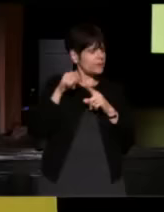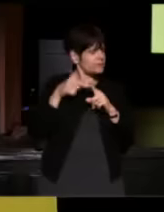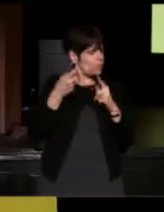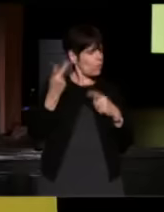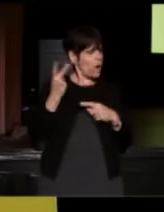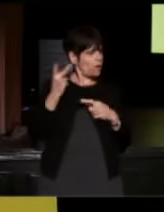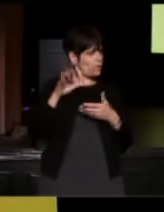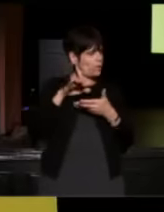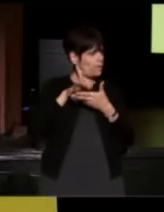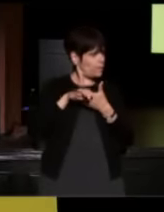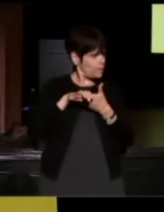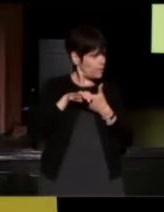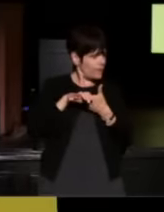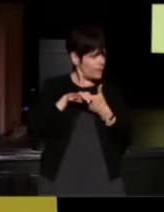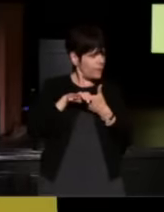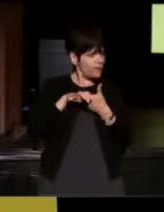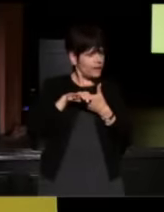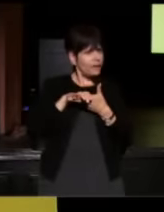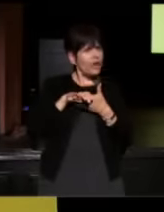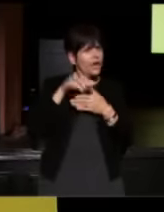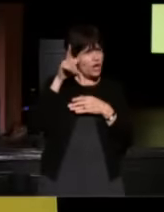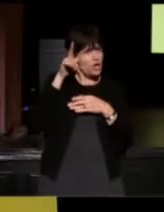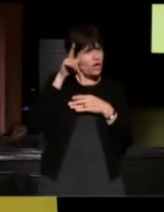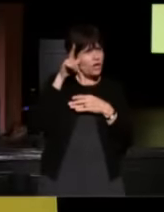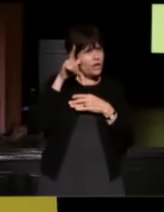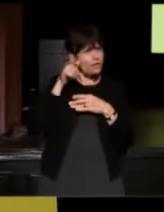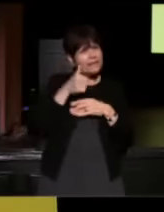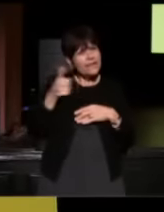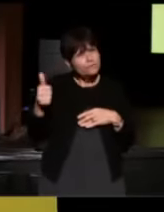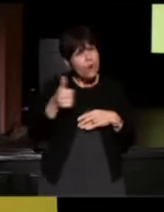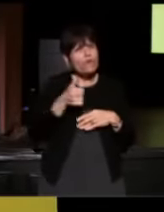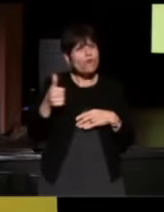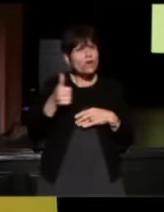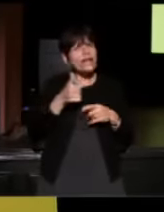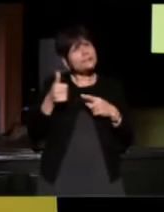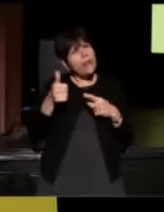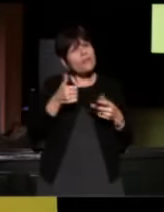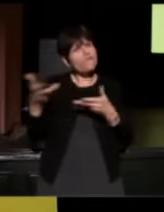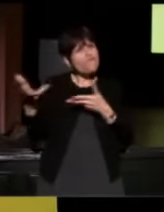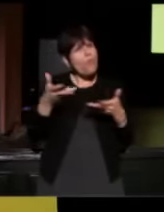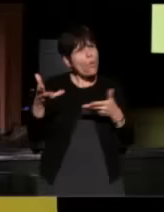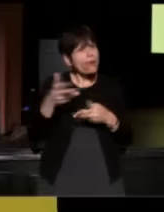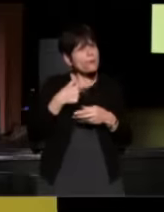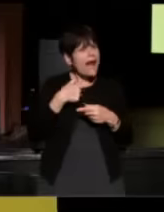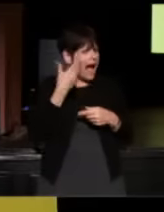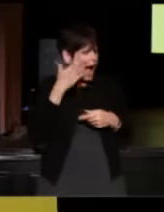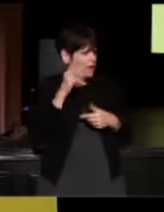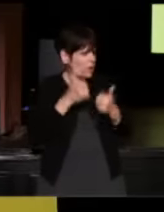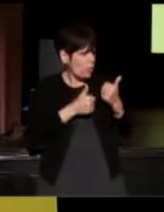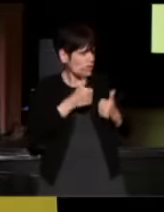you know how your brother takes you down, your father takes you down? She said,"Well, I don't know which of my brothers will walk,